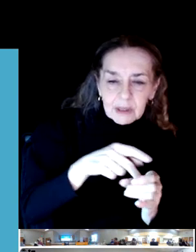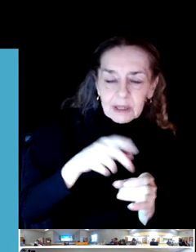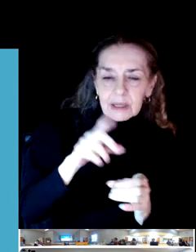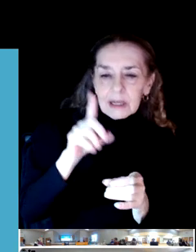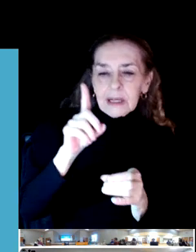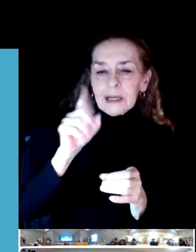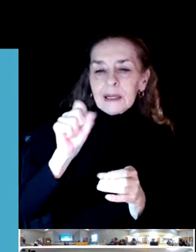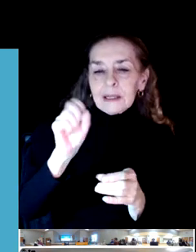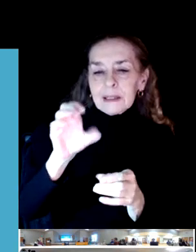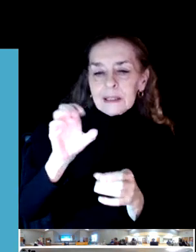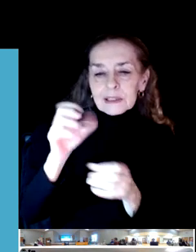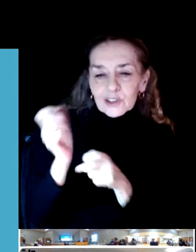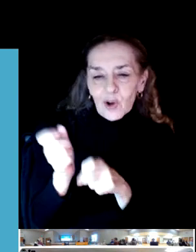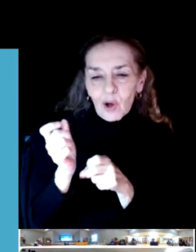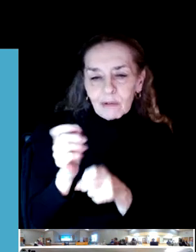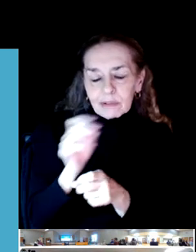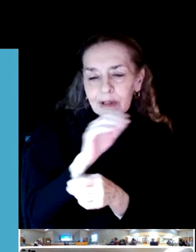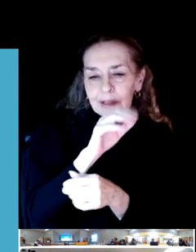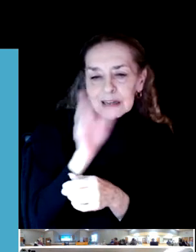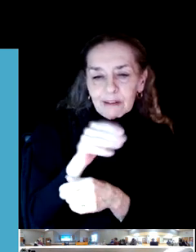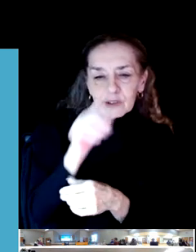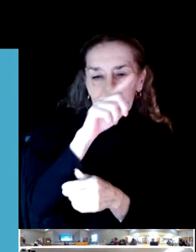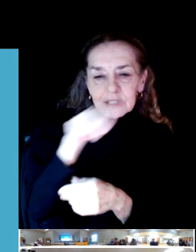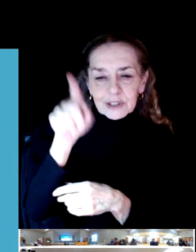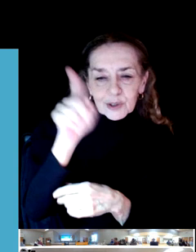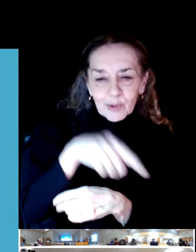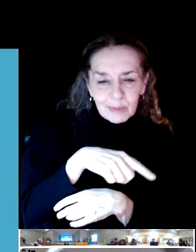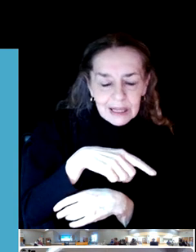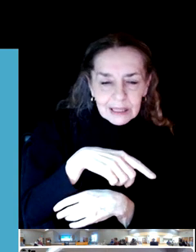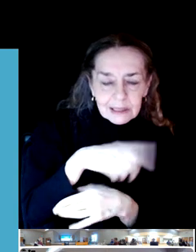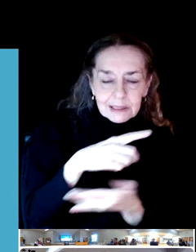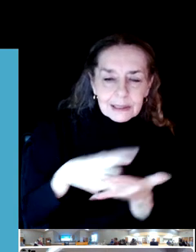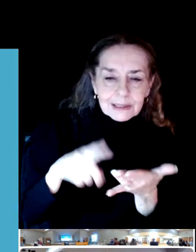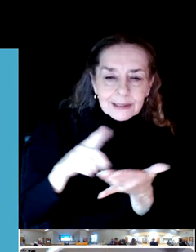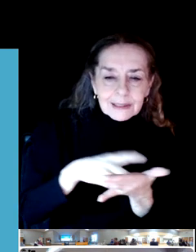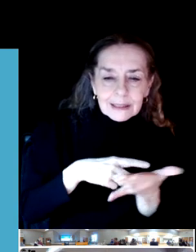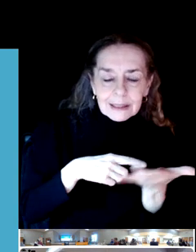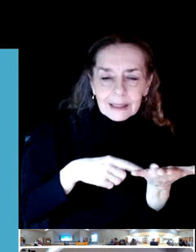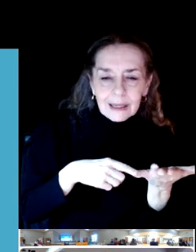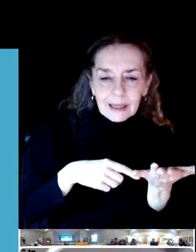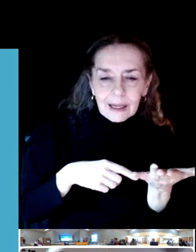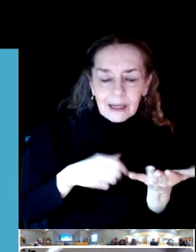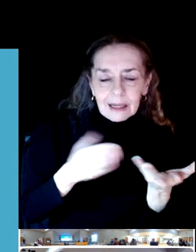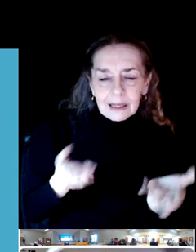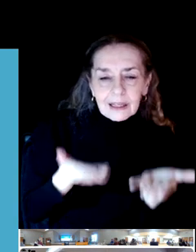The sport also provides a highly social environment and enhances communities through health and wellbeing.